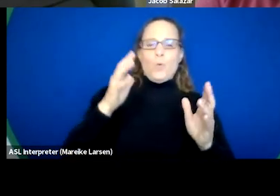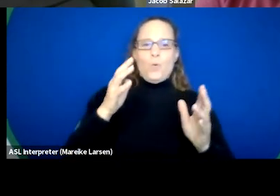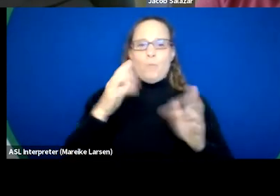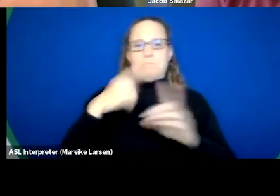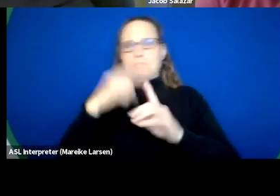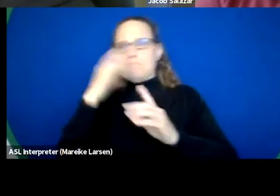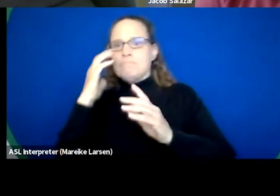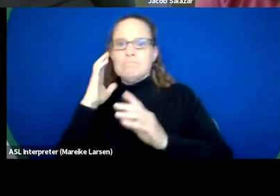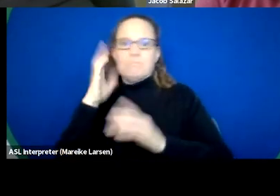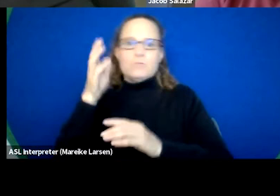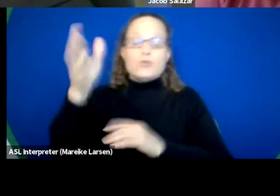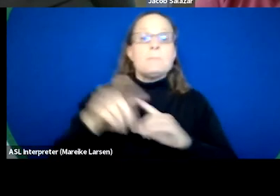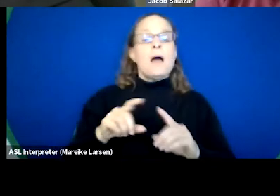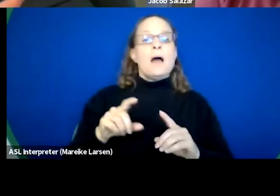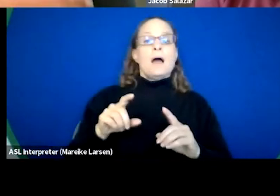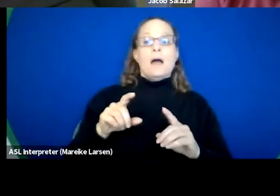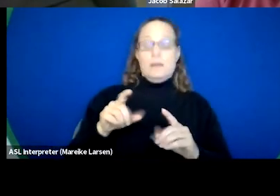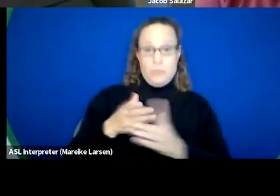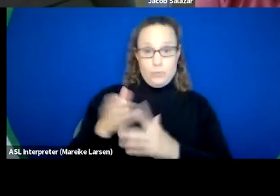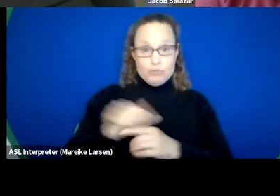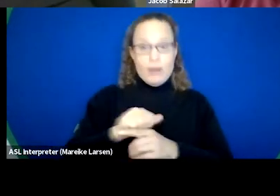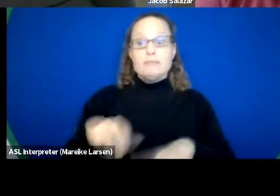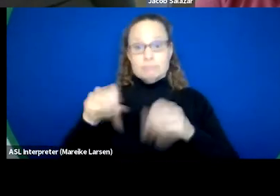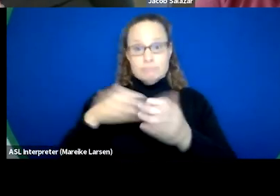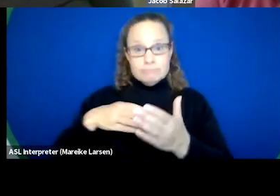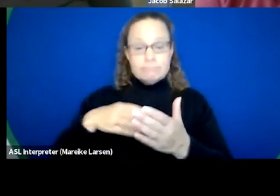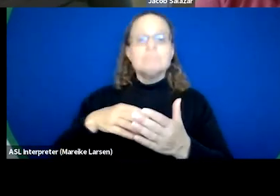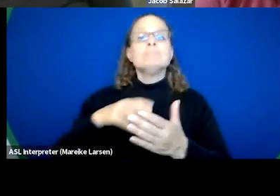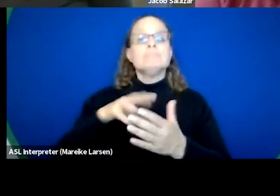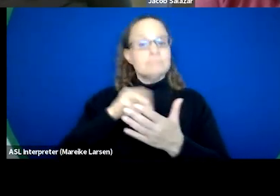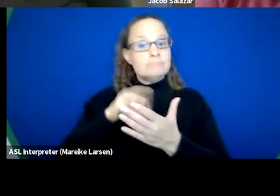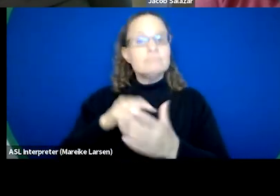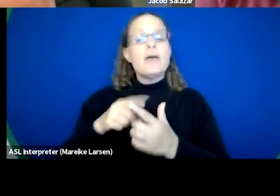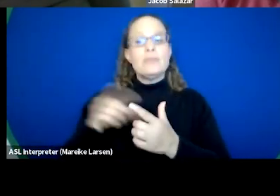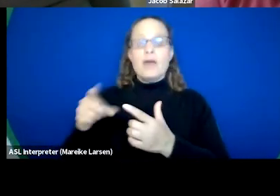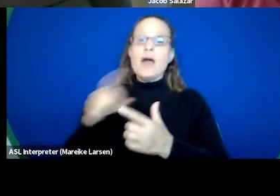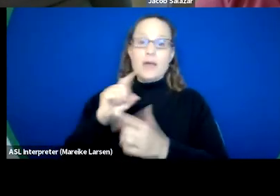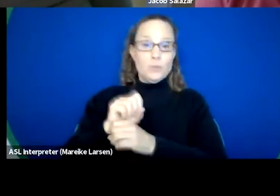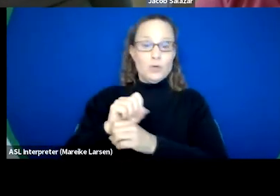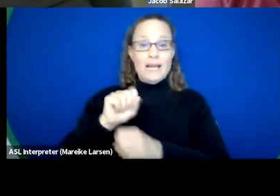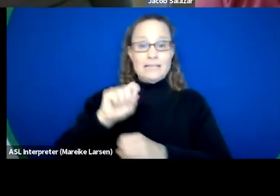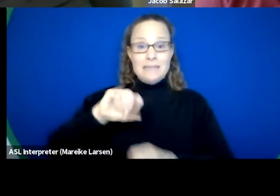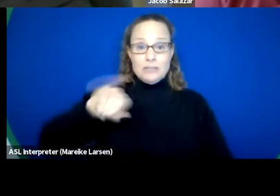But as a result of being able to go through this training and then even further being employ St. Joseph's Center is something that's a possibility for him.